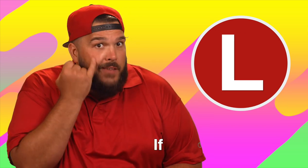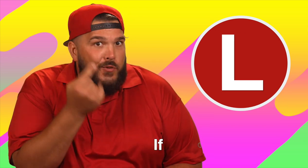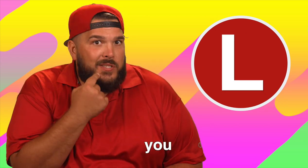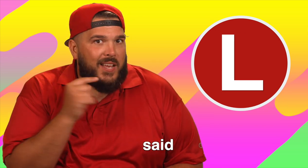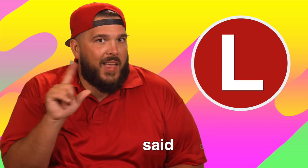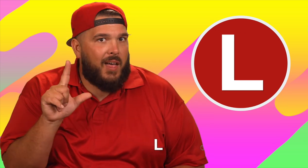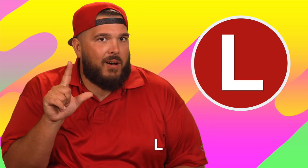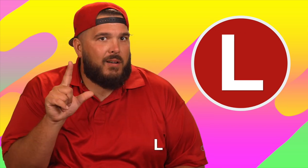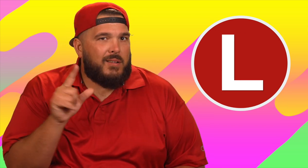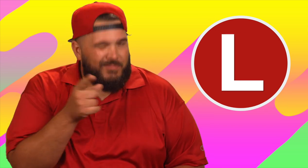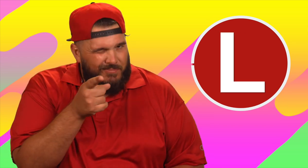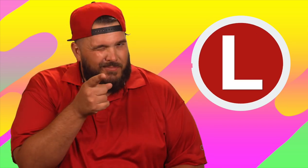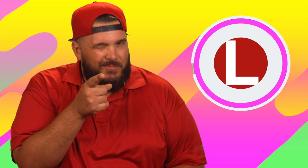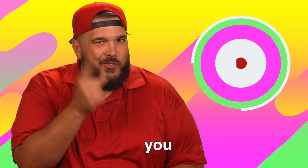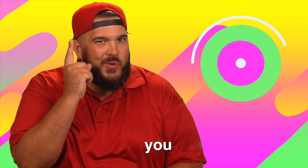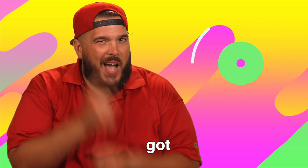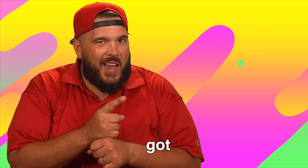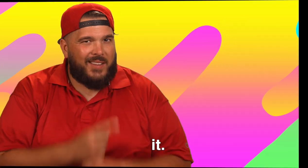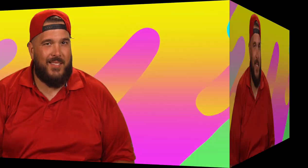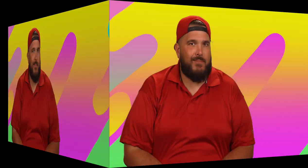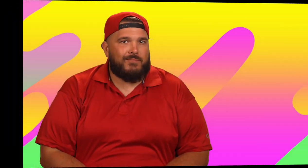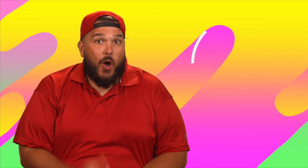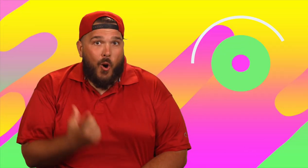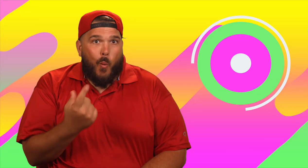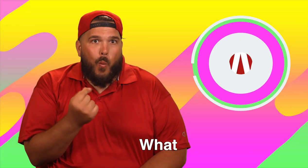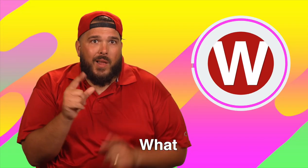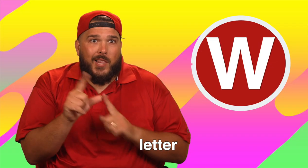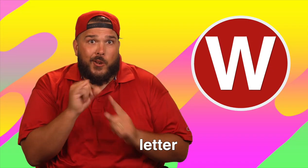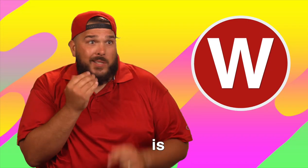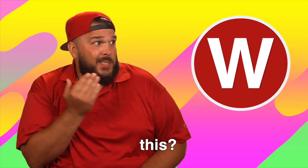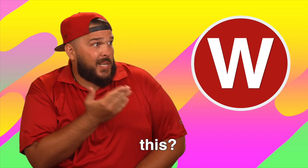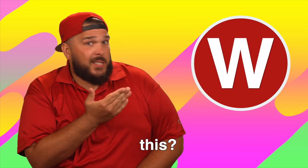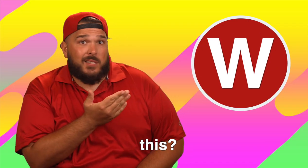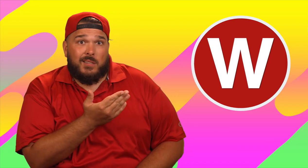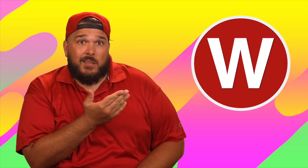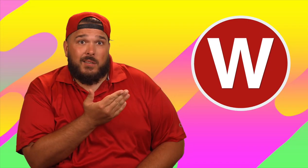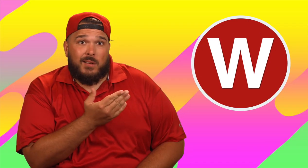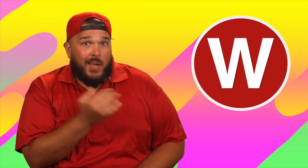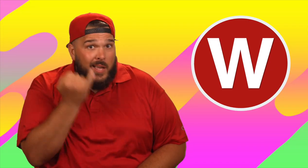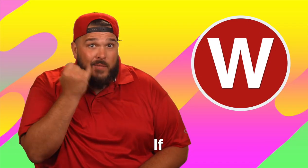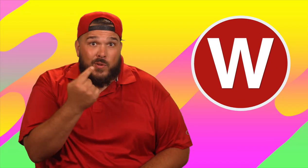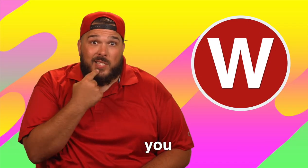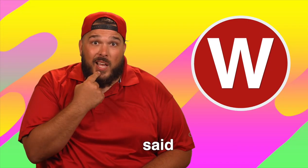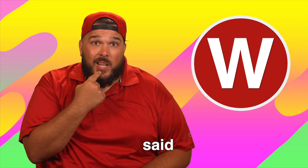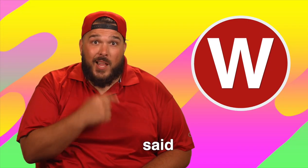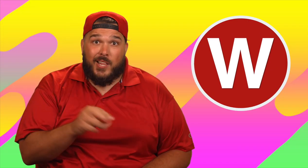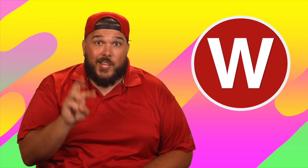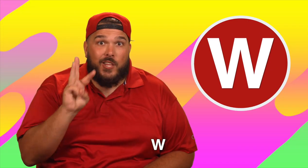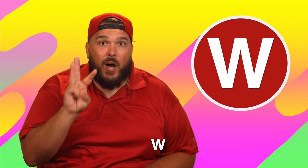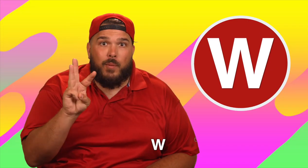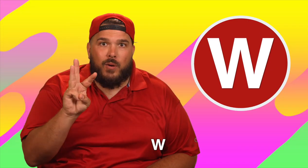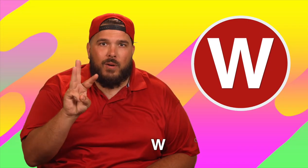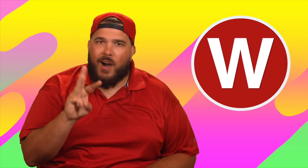If you said L, you got it. What letter is this? If you said W,